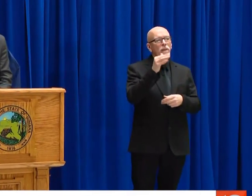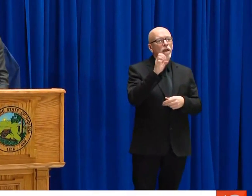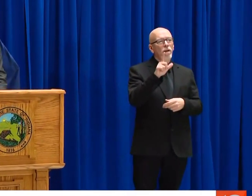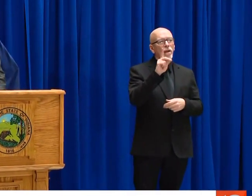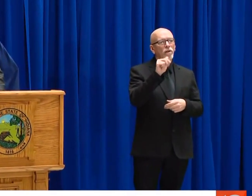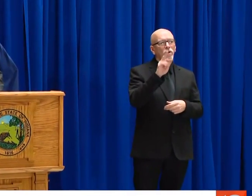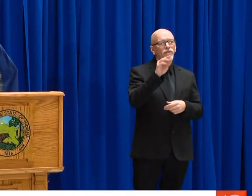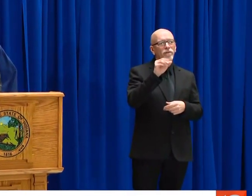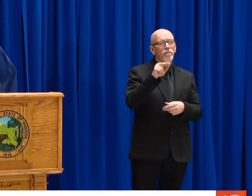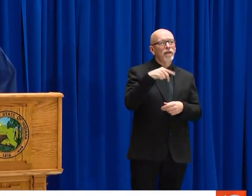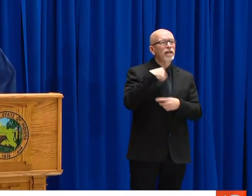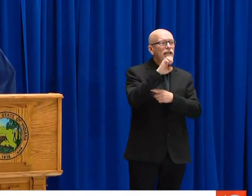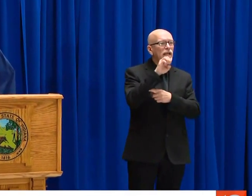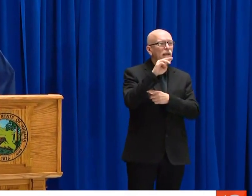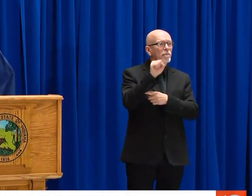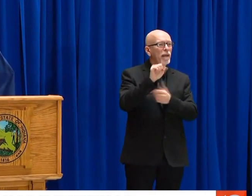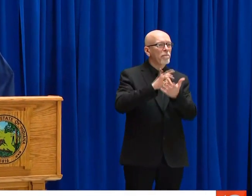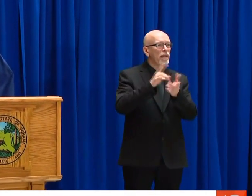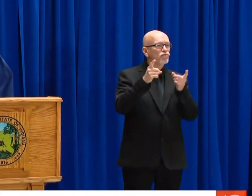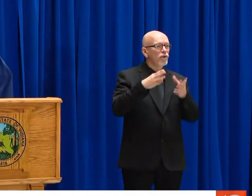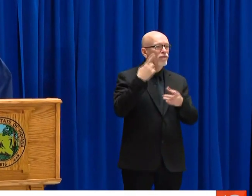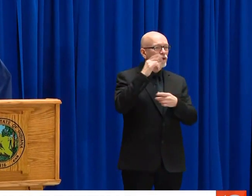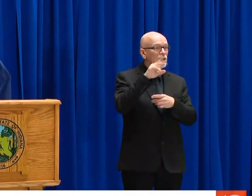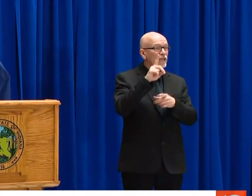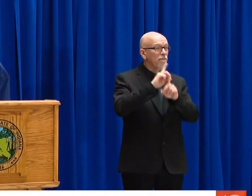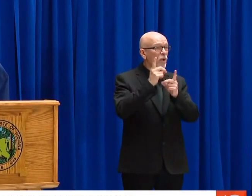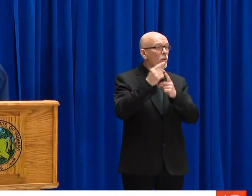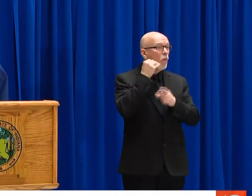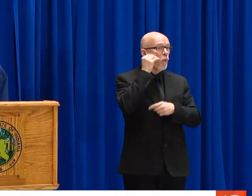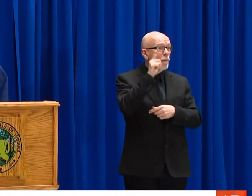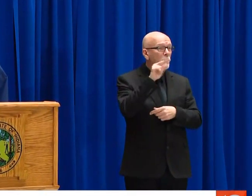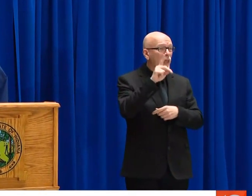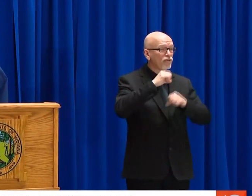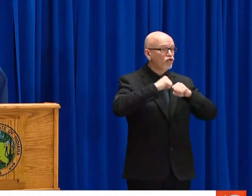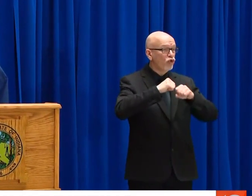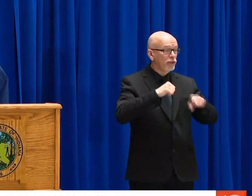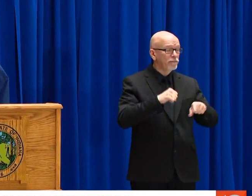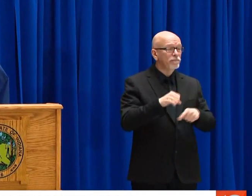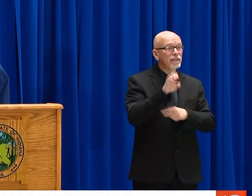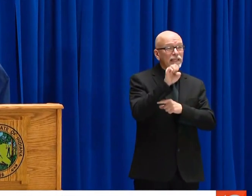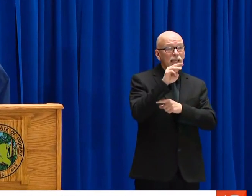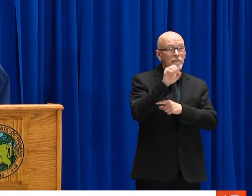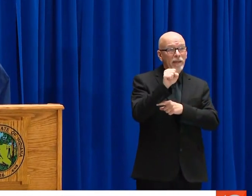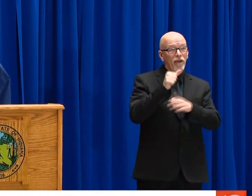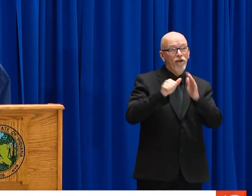THE DISPATCH PROTOCOL AND READINESS? THANK YOU.